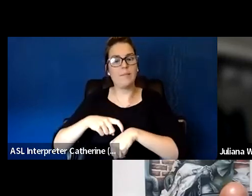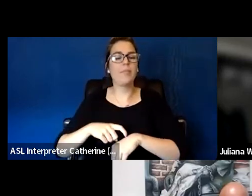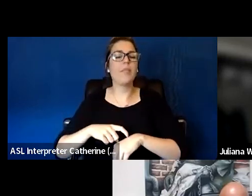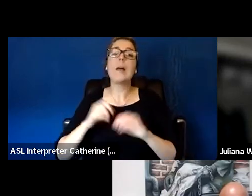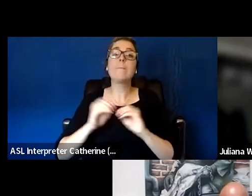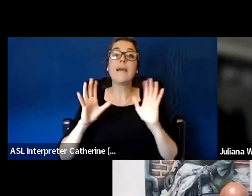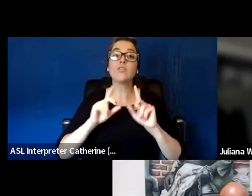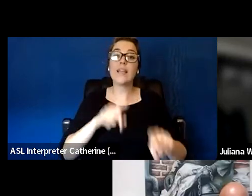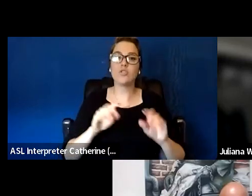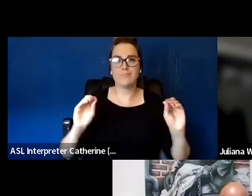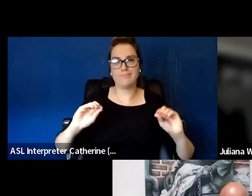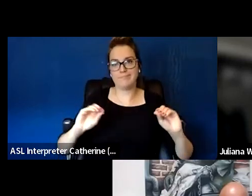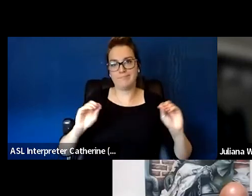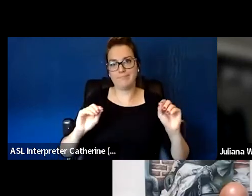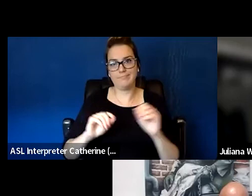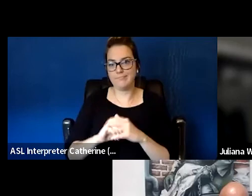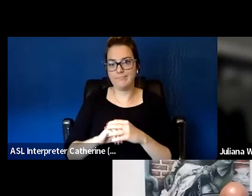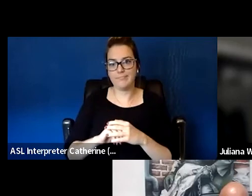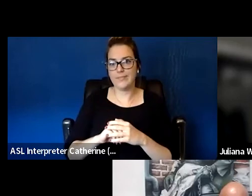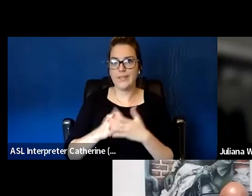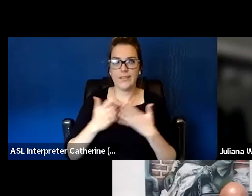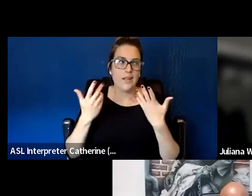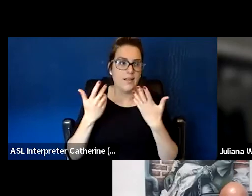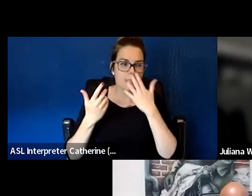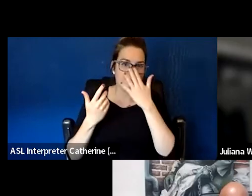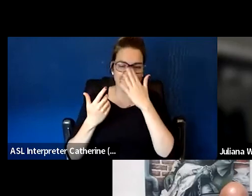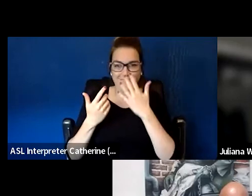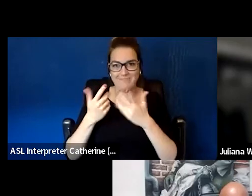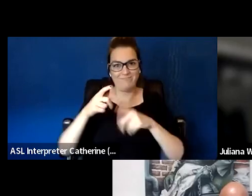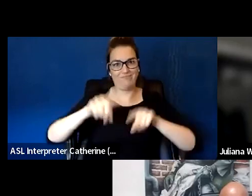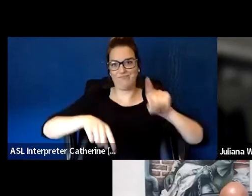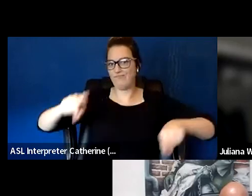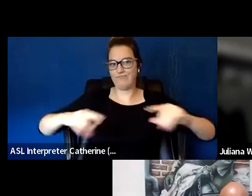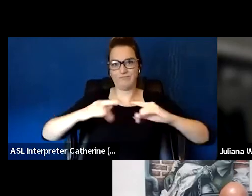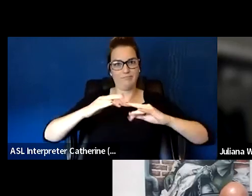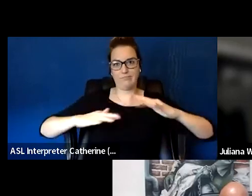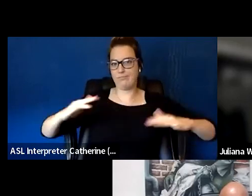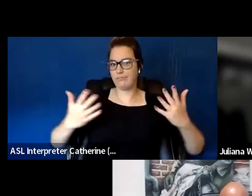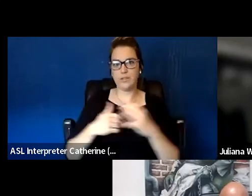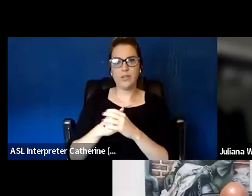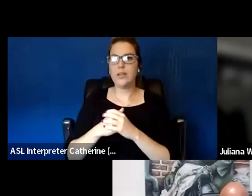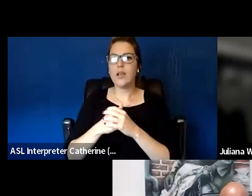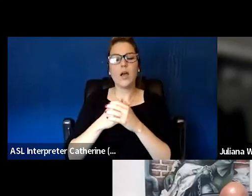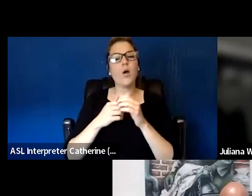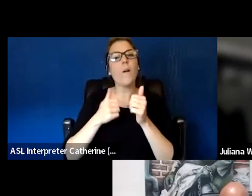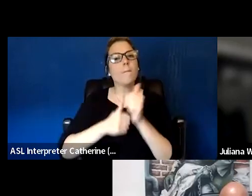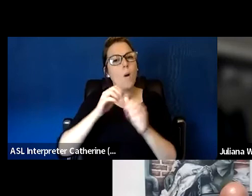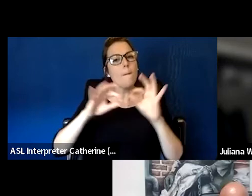of intervention, it really is the patience, understanding and meeting the person where they are